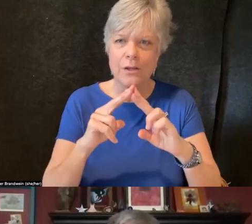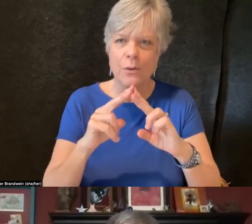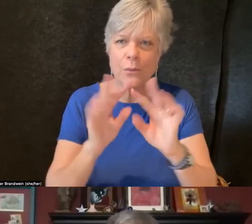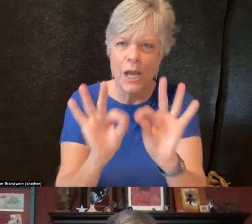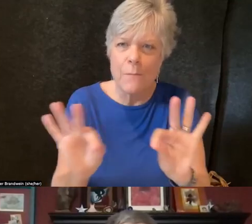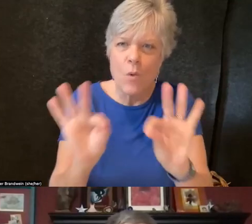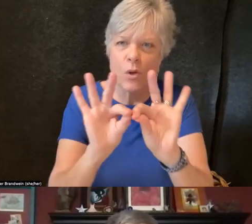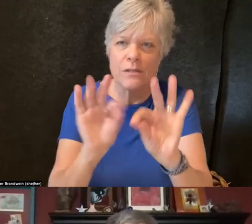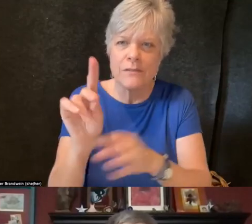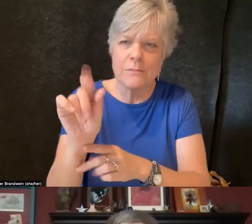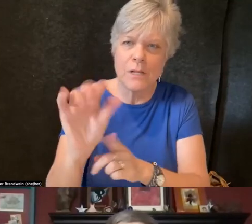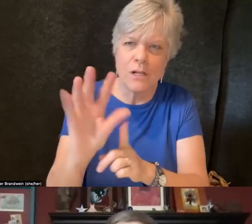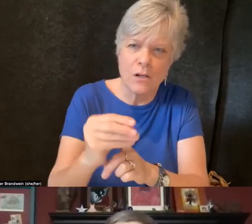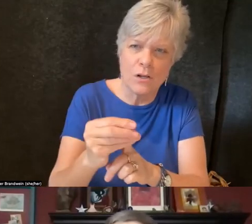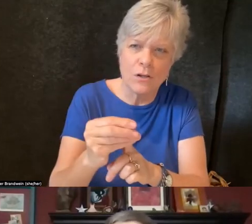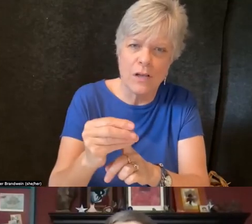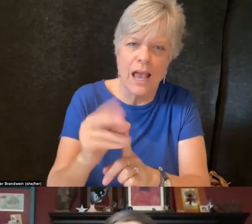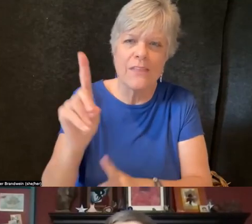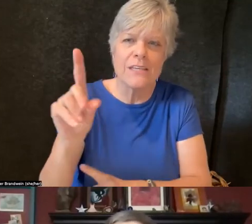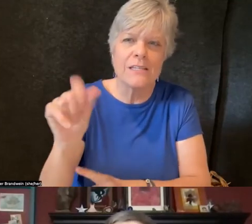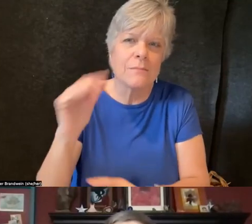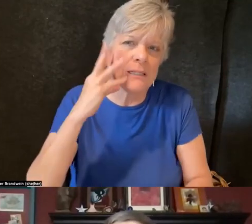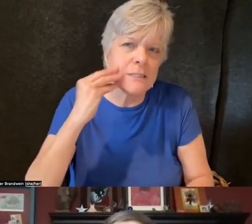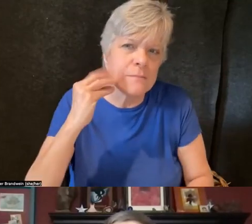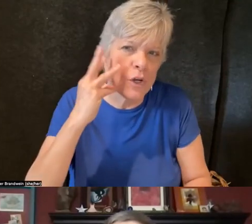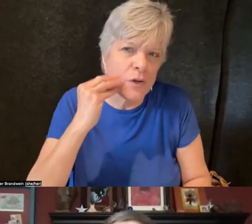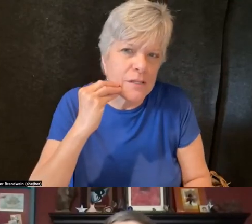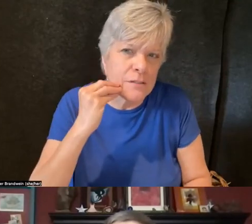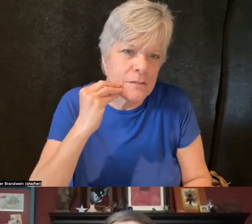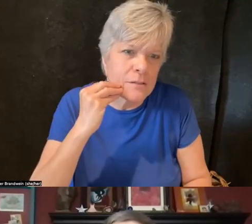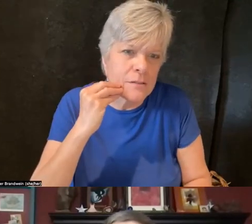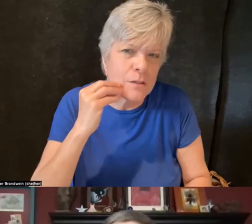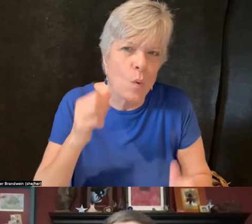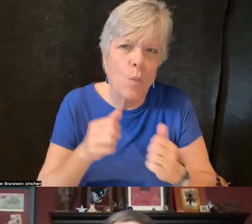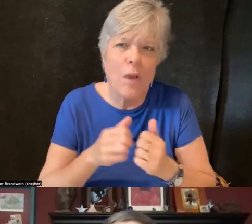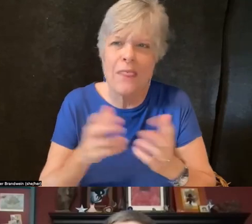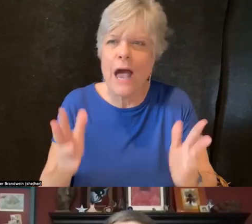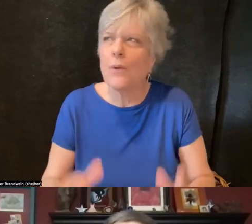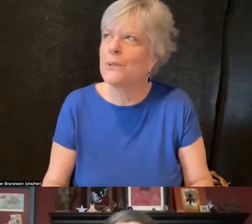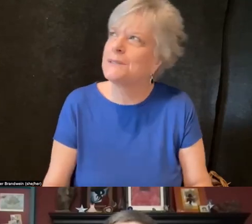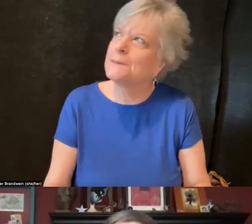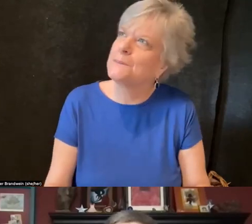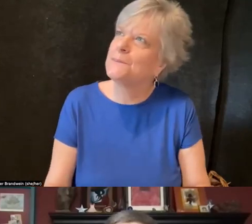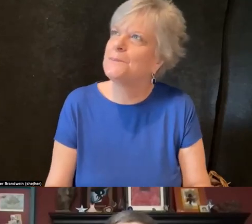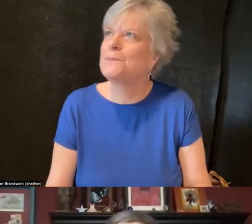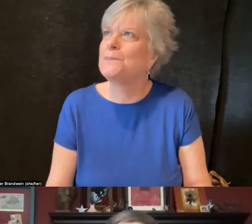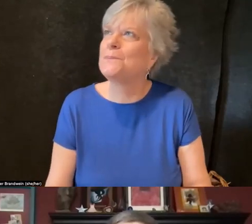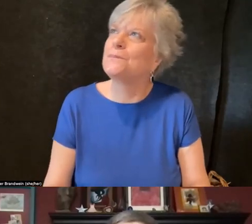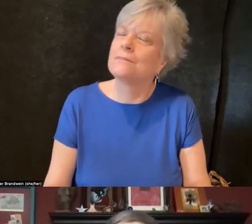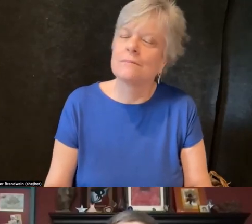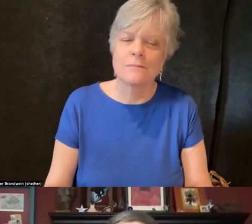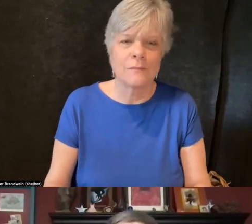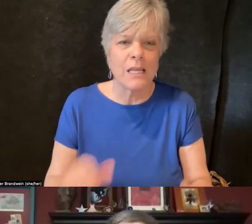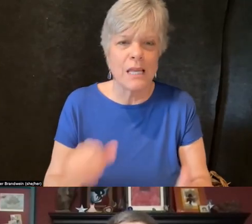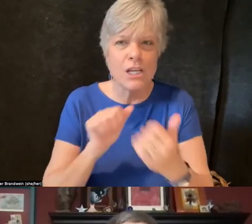and the disability experience without really addressing that buy in?